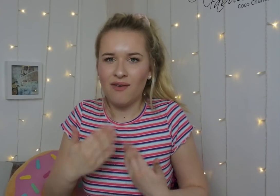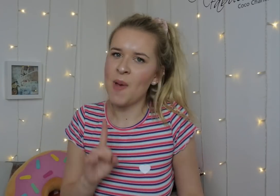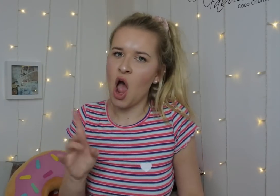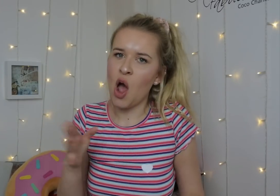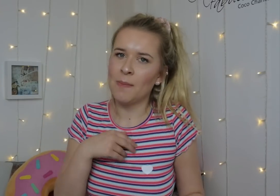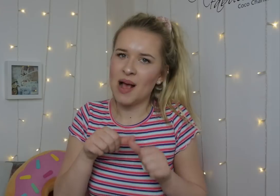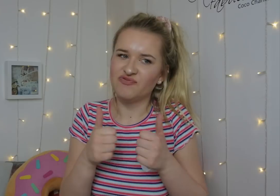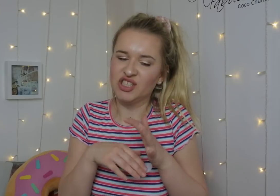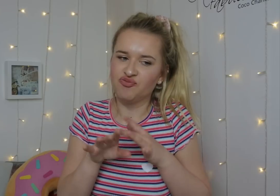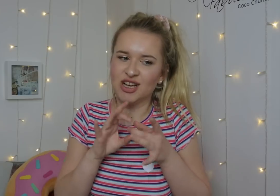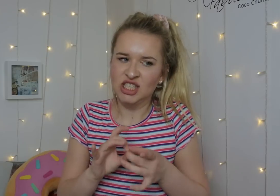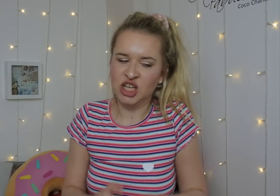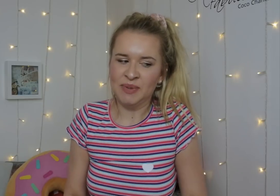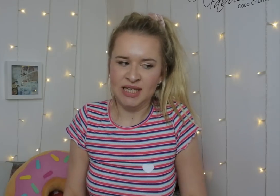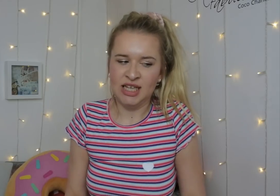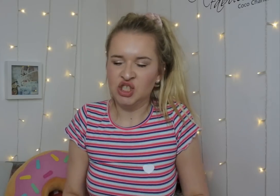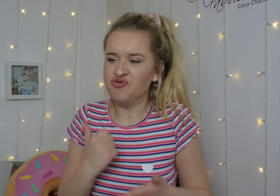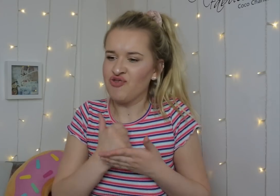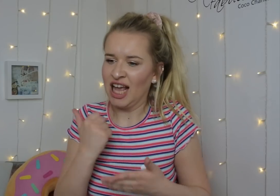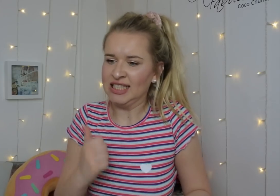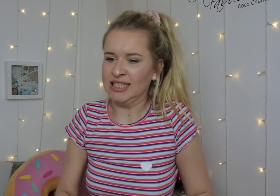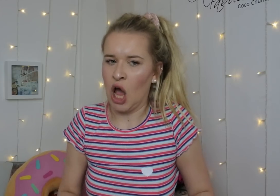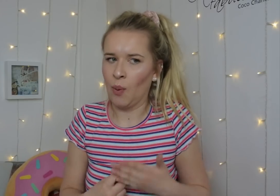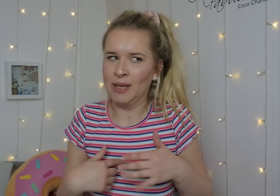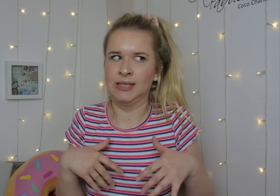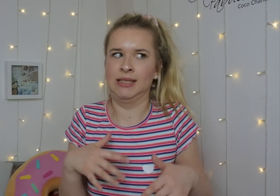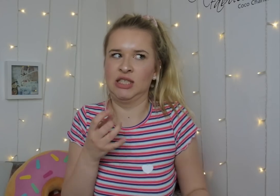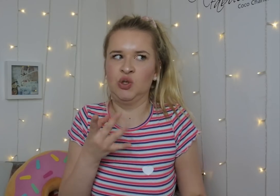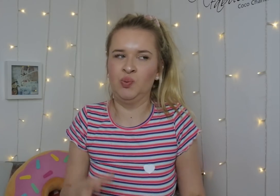But nearly all of my bestfriends are in a relationship now... great... I'm the only one who is single.